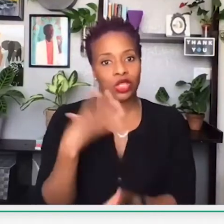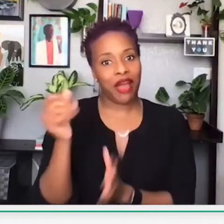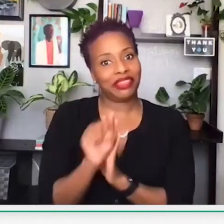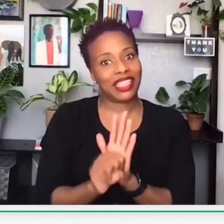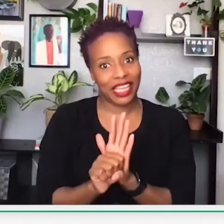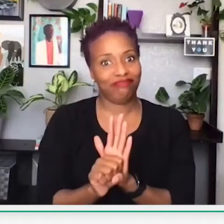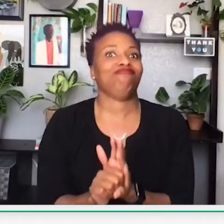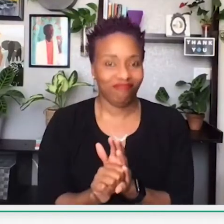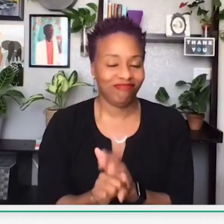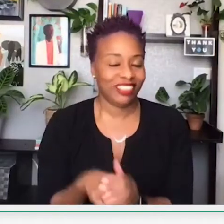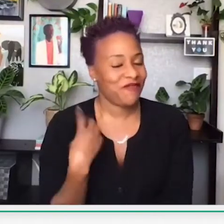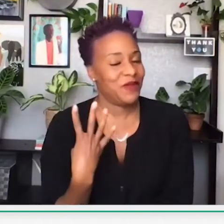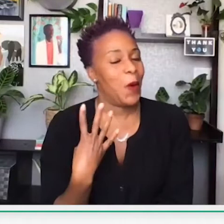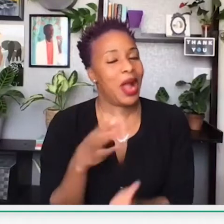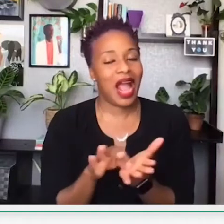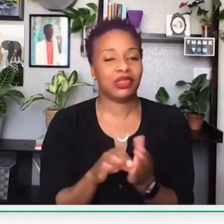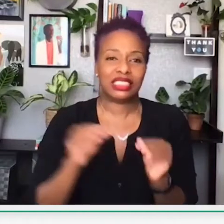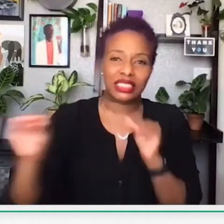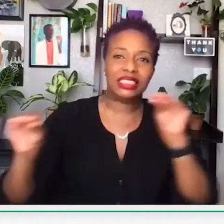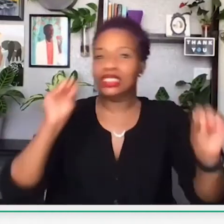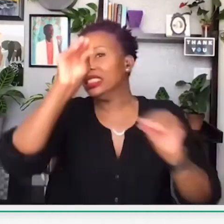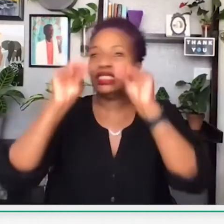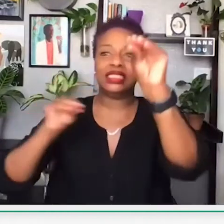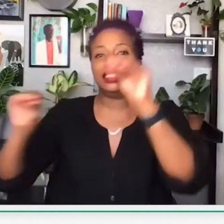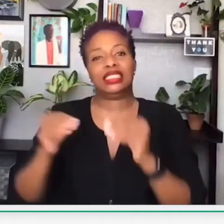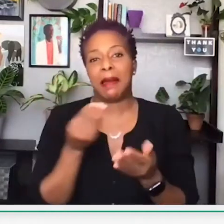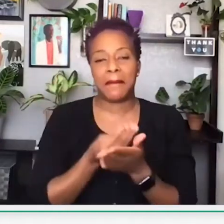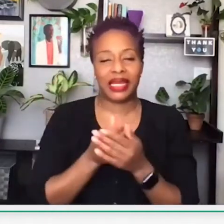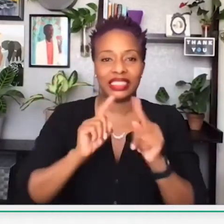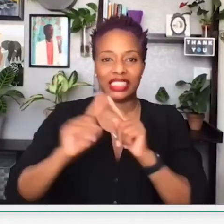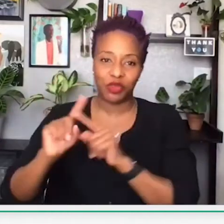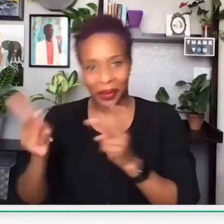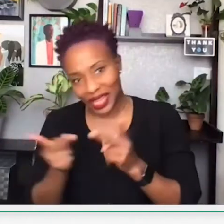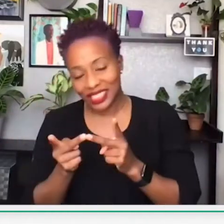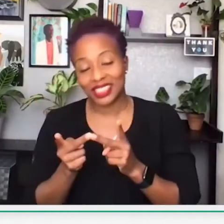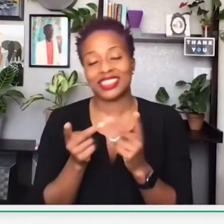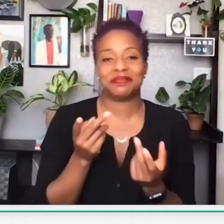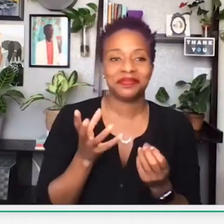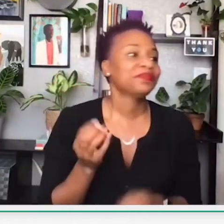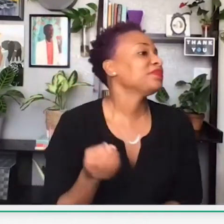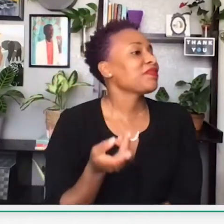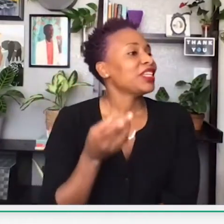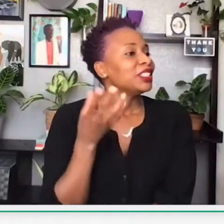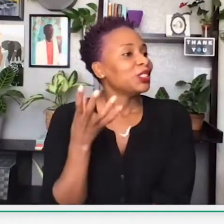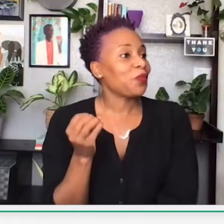And 3 of my accounts are actually out of state, to make it a little harder for me to actually